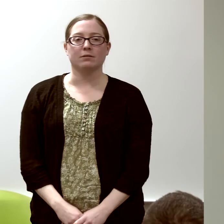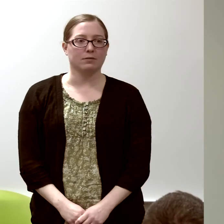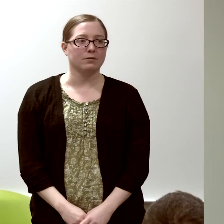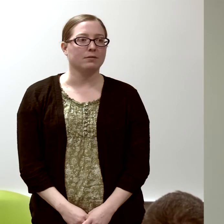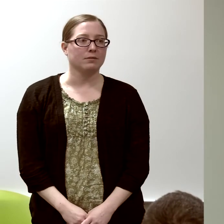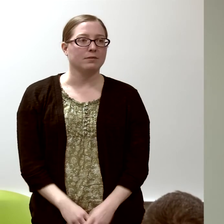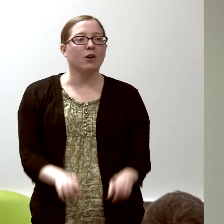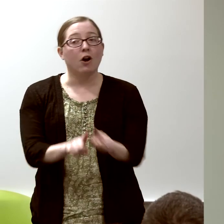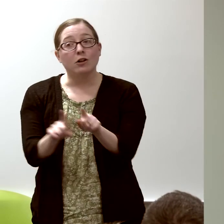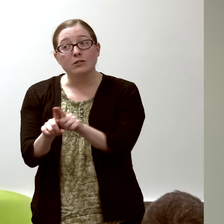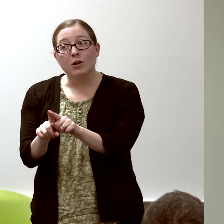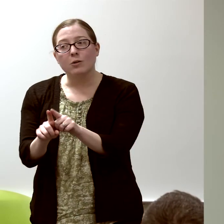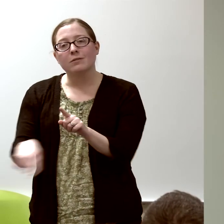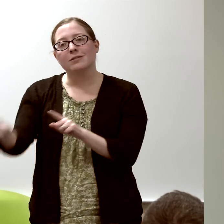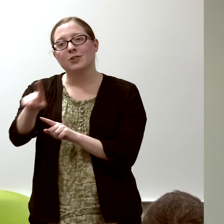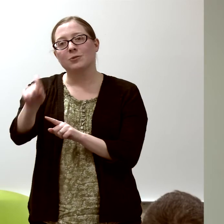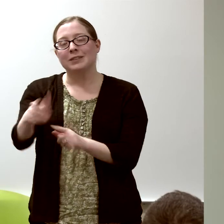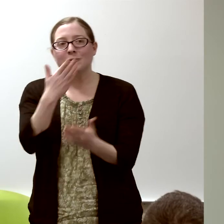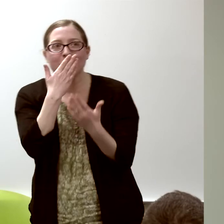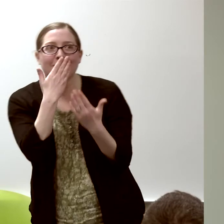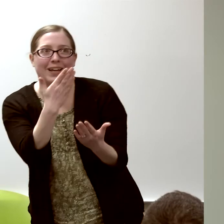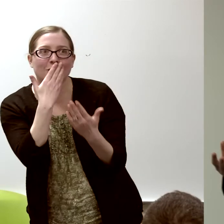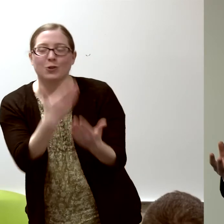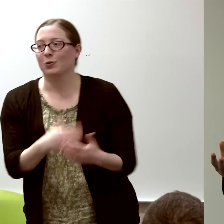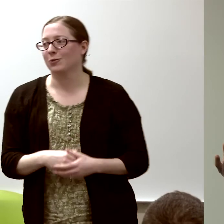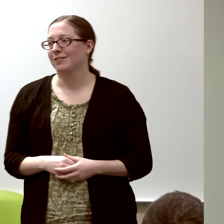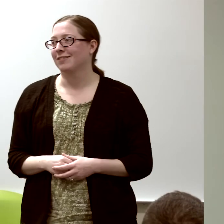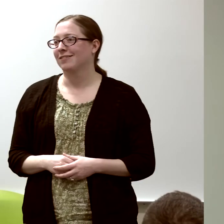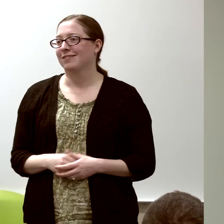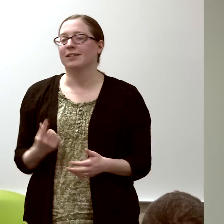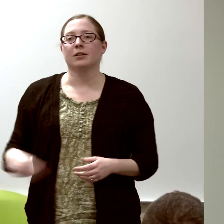and also say thank you. You know, all of us are very fortunate.